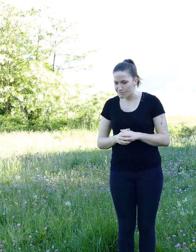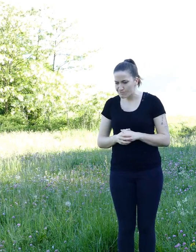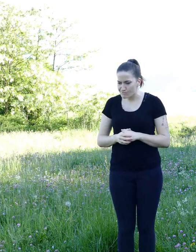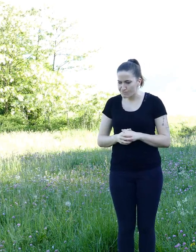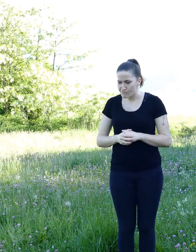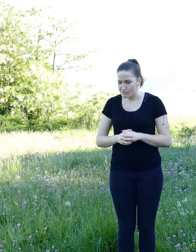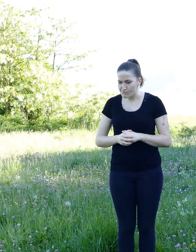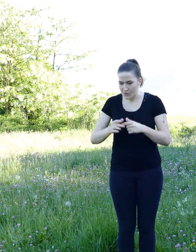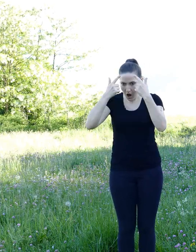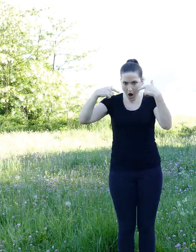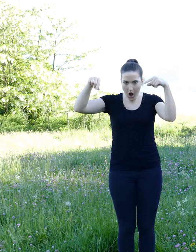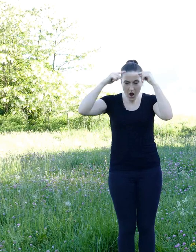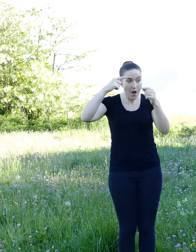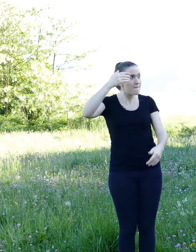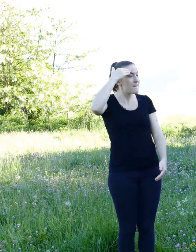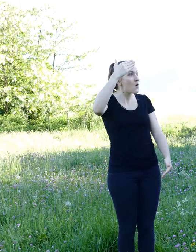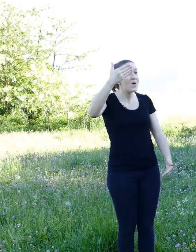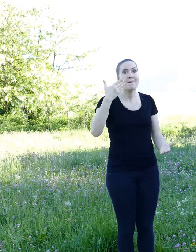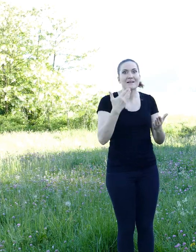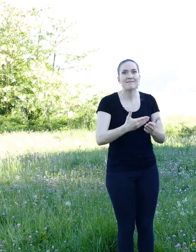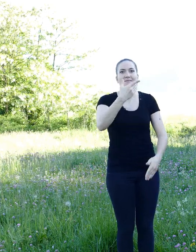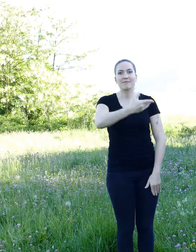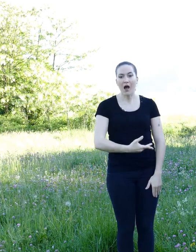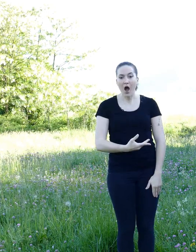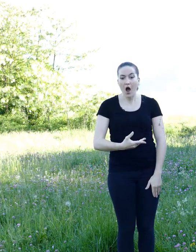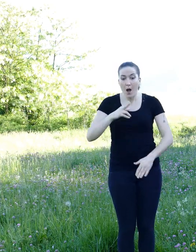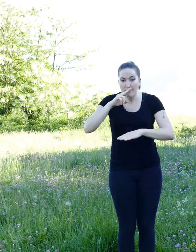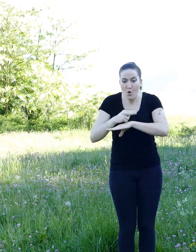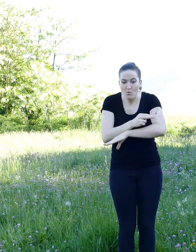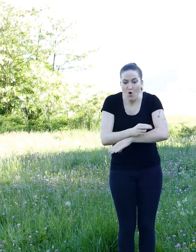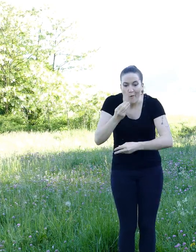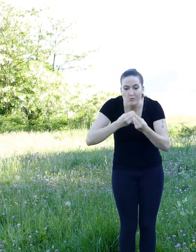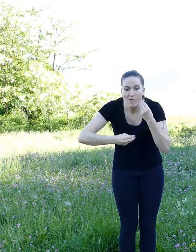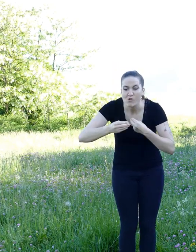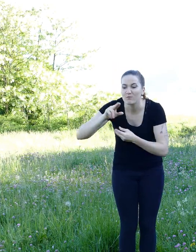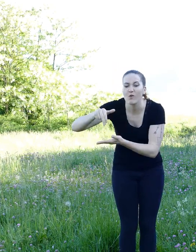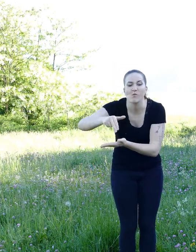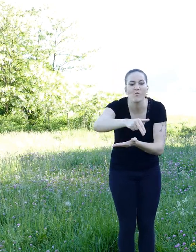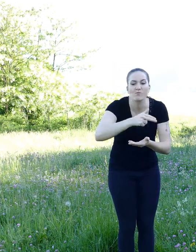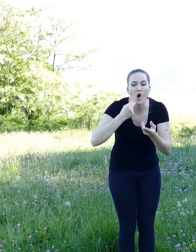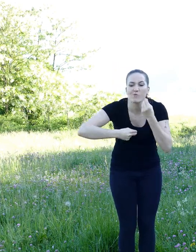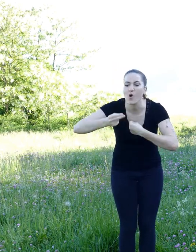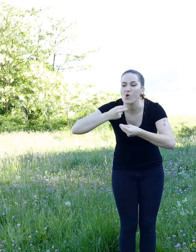Eureka said the squirrel: "The gerbil ate too many nuts, he had a stomach ache ... and here is the results!"